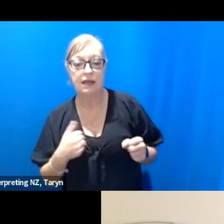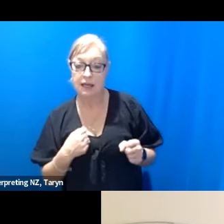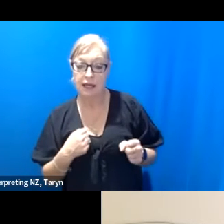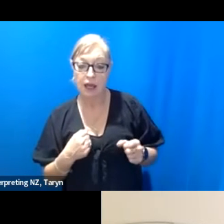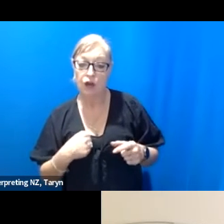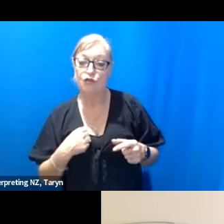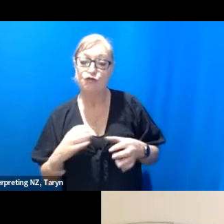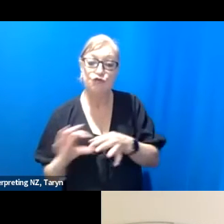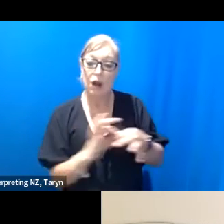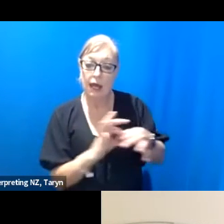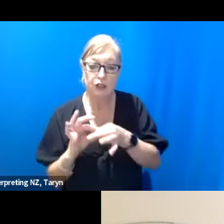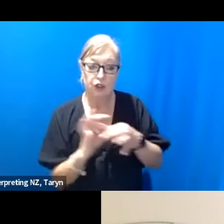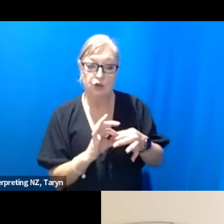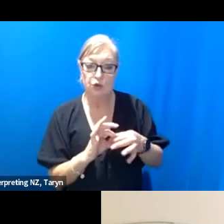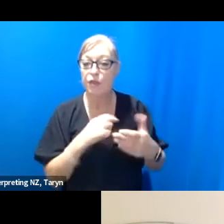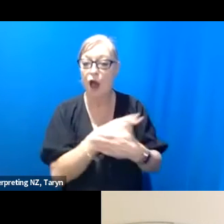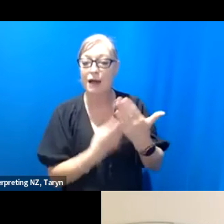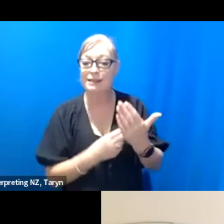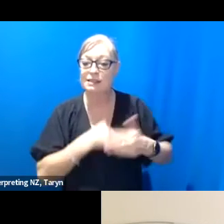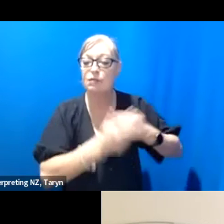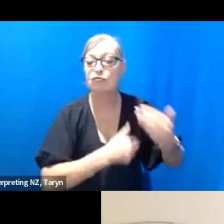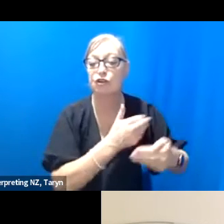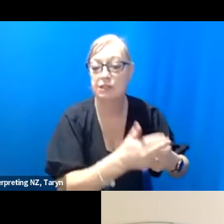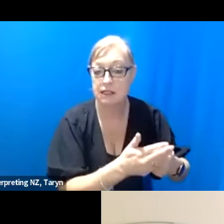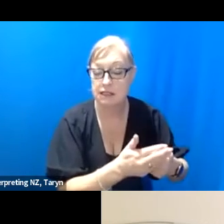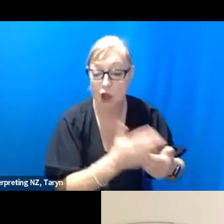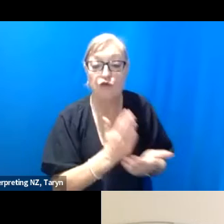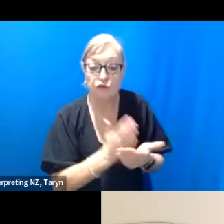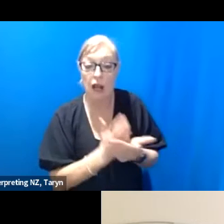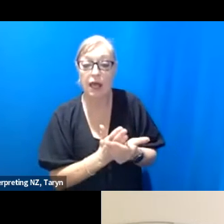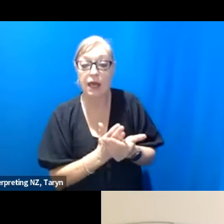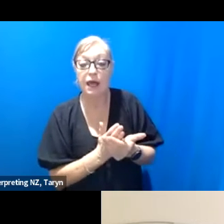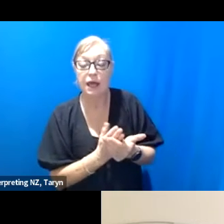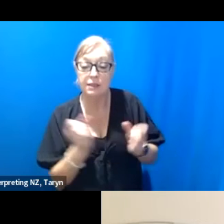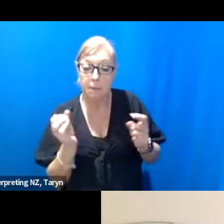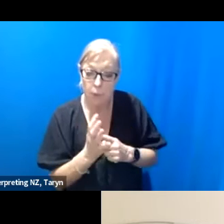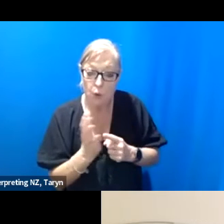that it is part of the process to actually rest was like, that was really